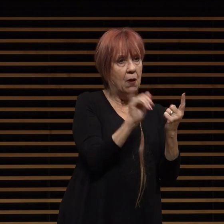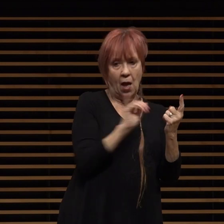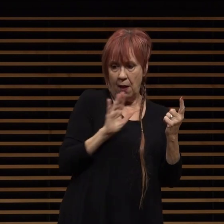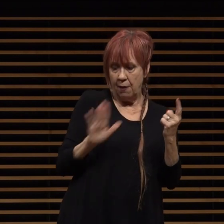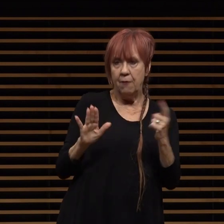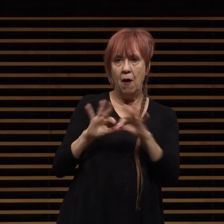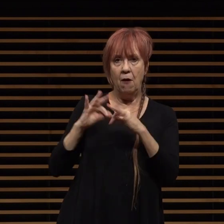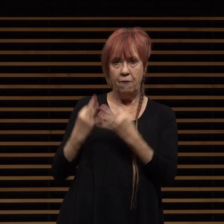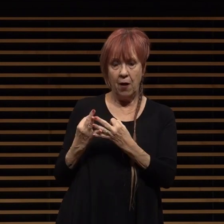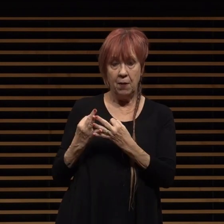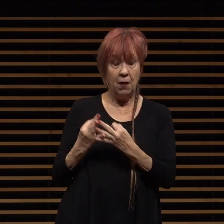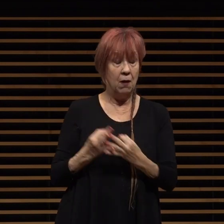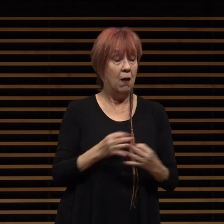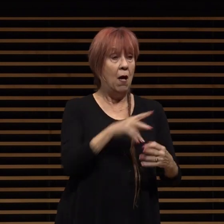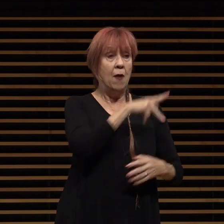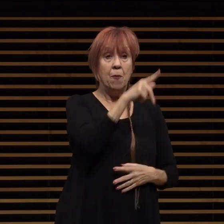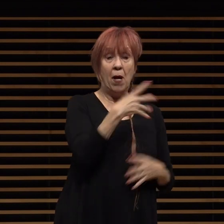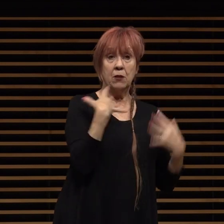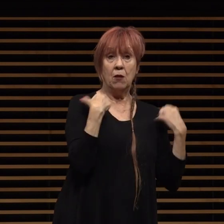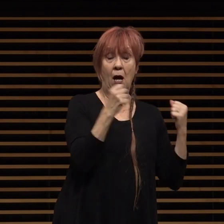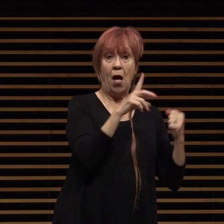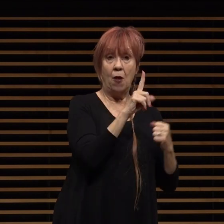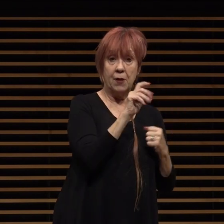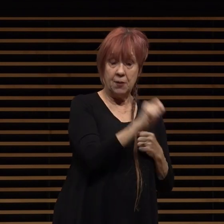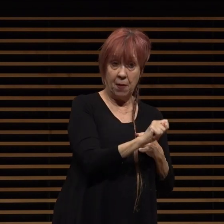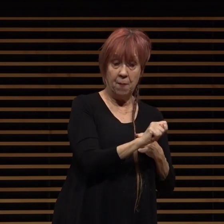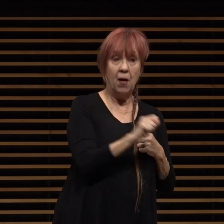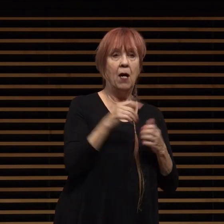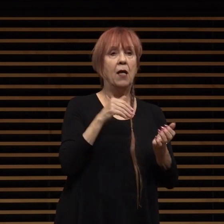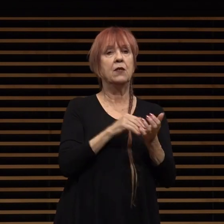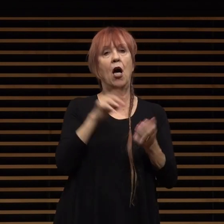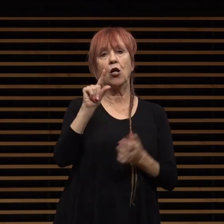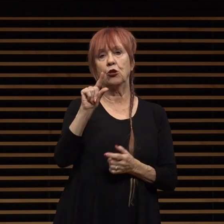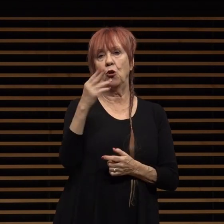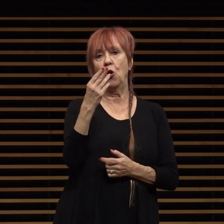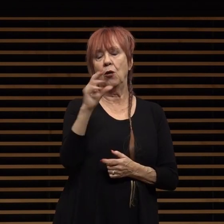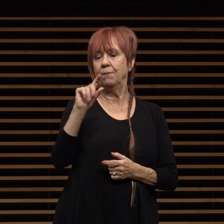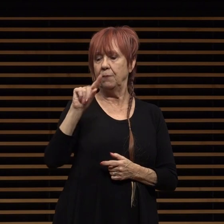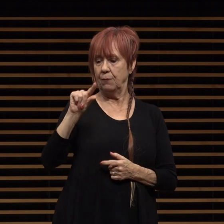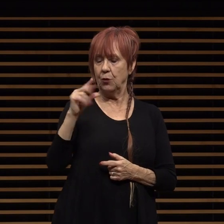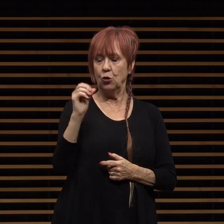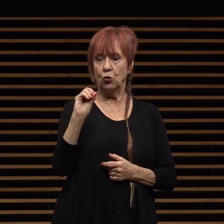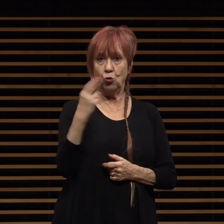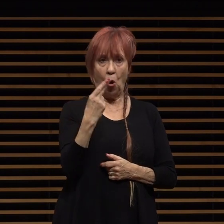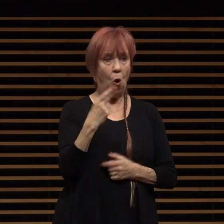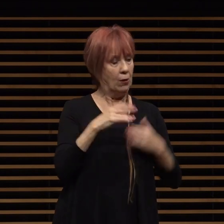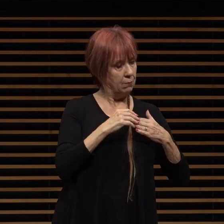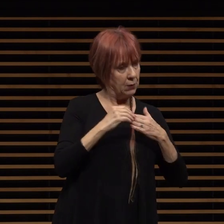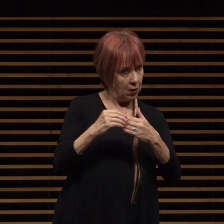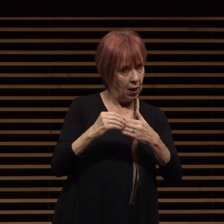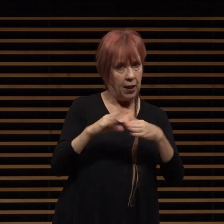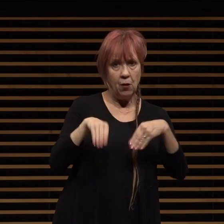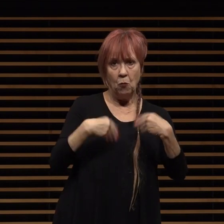the pasadena health department headed by dr goh has led the the charge and